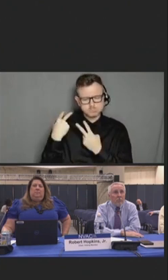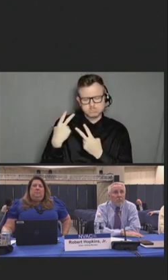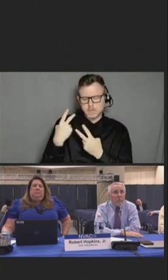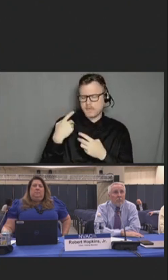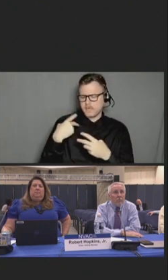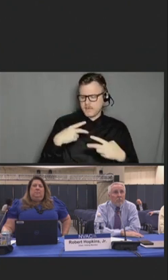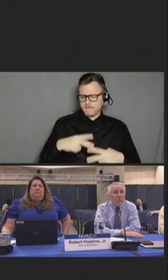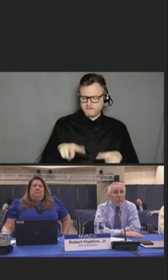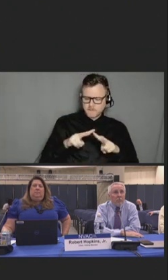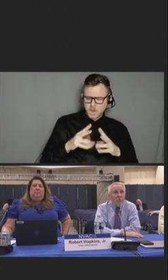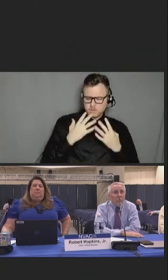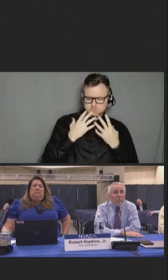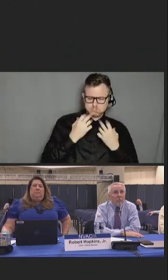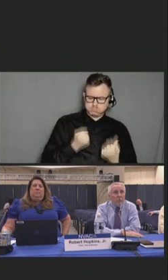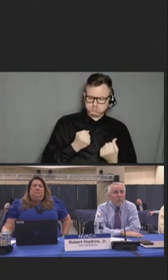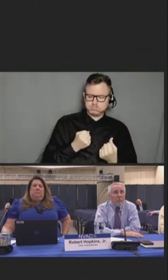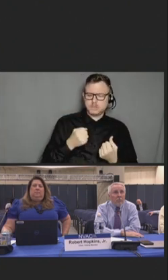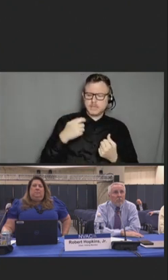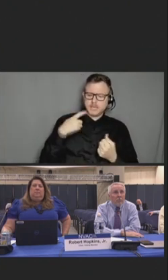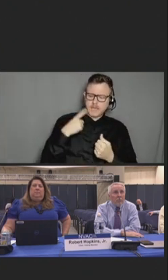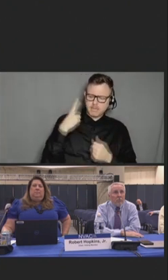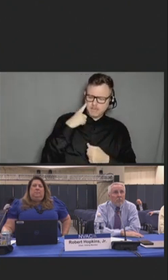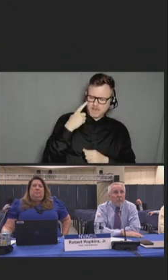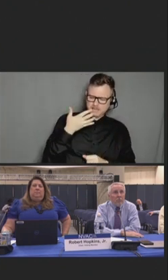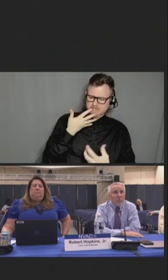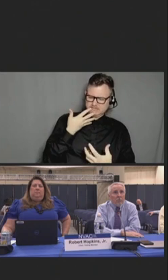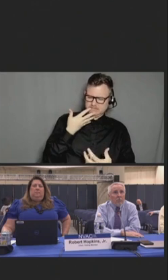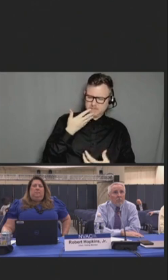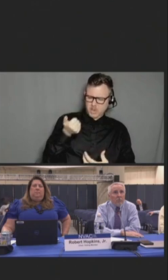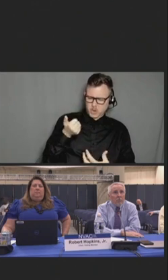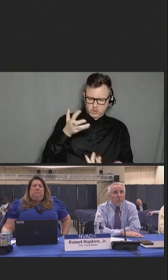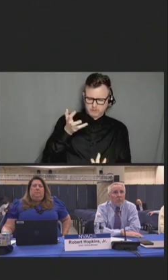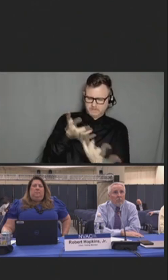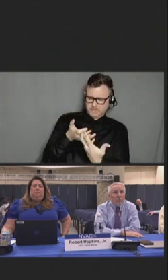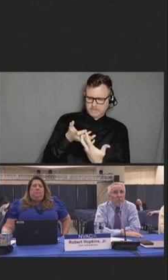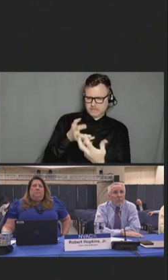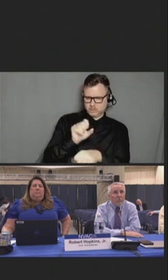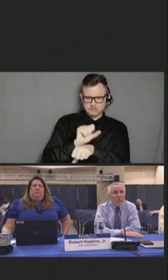In another study, examining stigma during the pandemic, my student co-authors and I